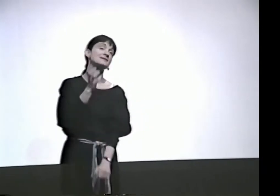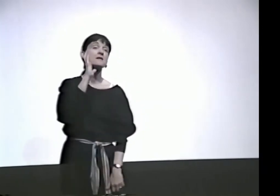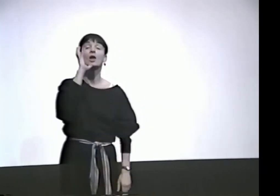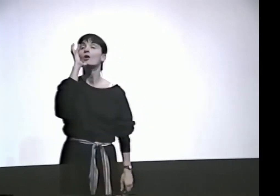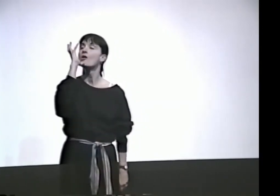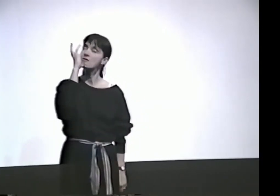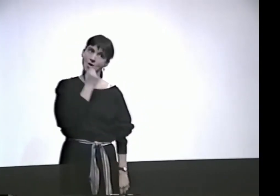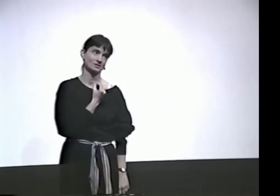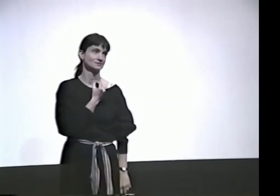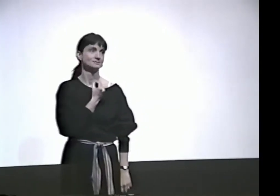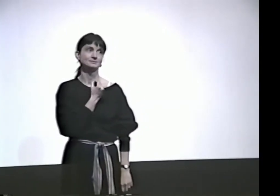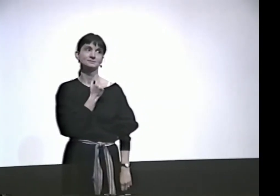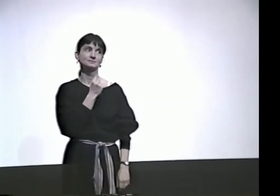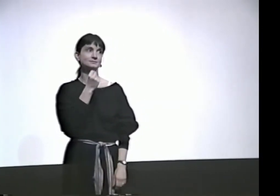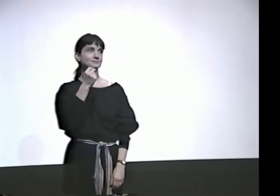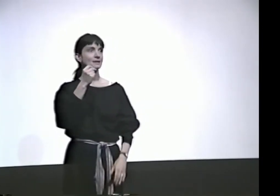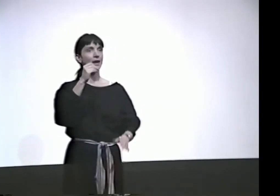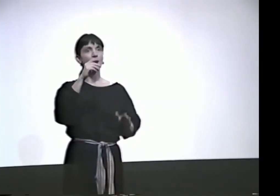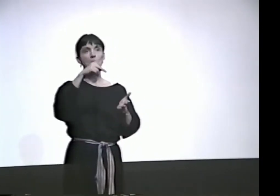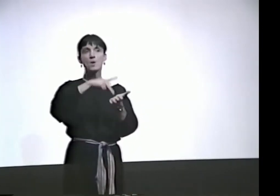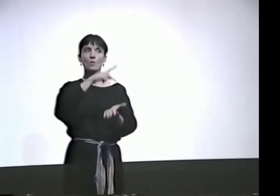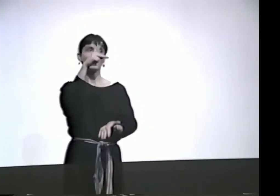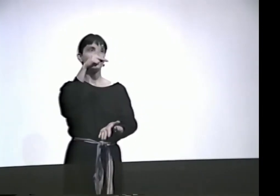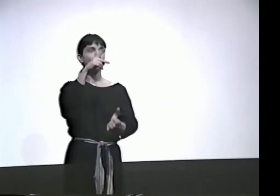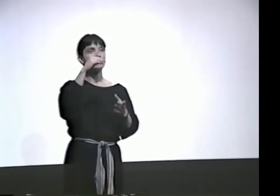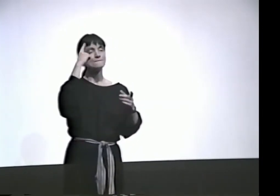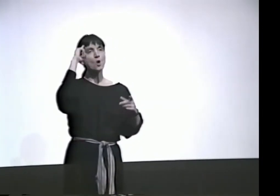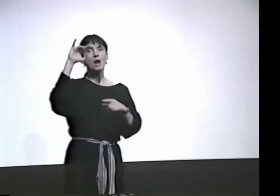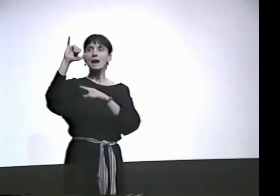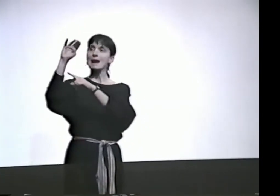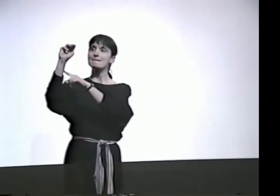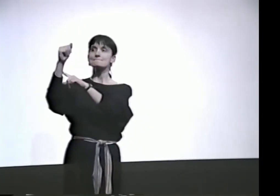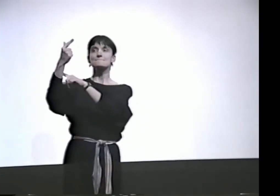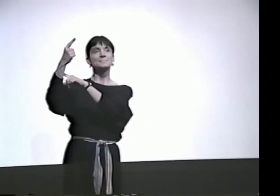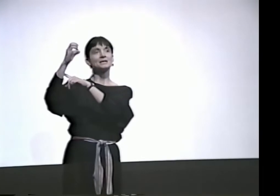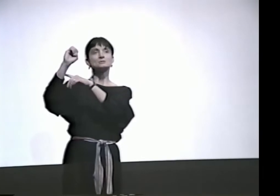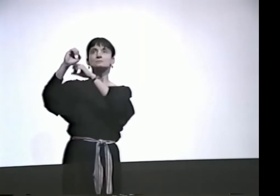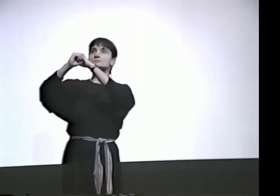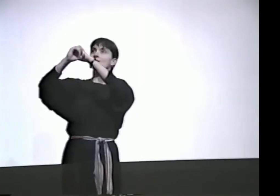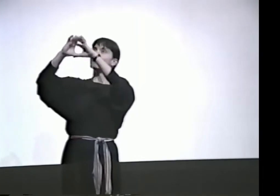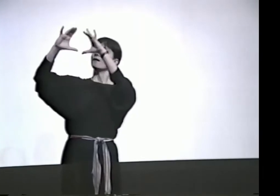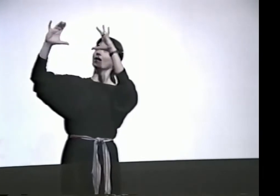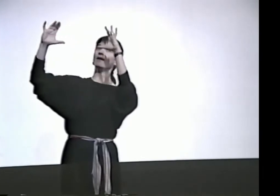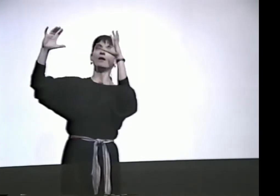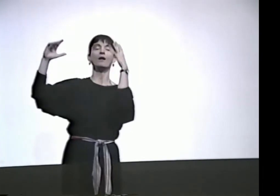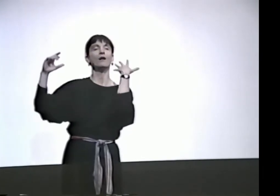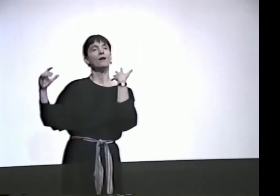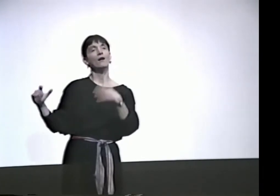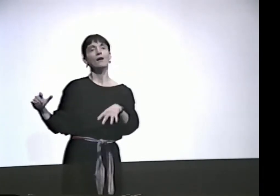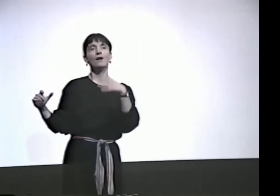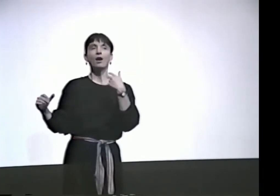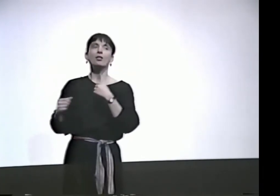I THINK HAIKUS ARE THE MOST BEAUTIFUL POEMS. THEY'RE IMAGES.